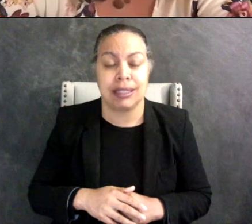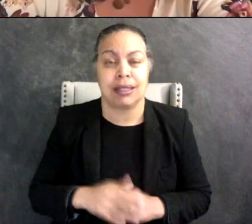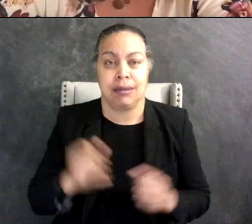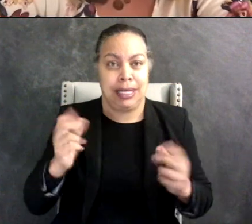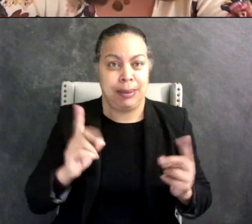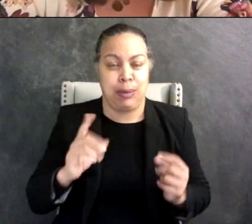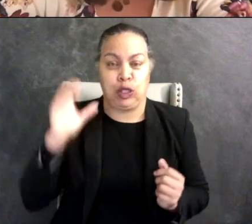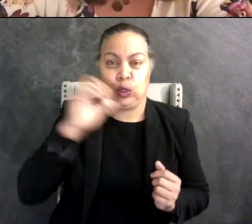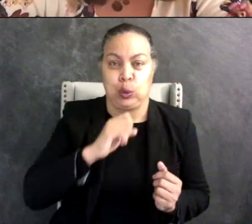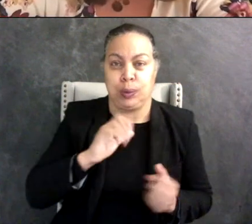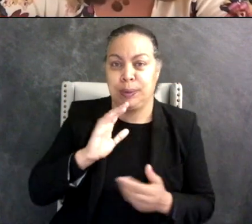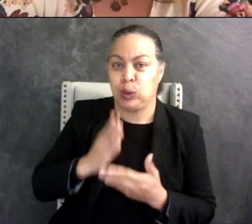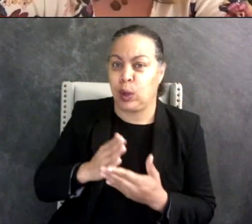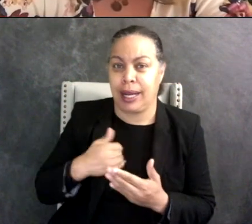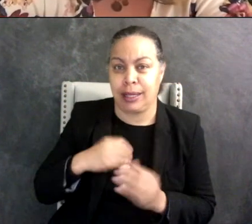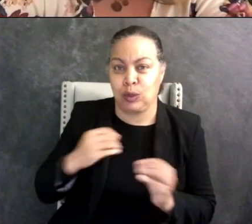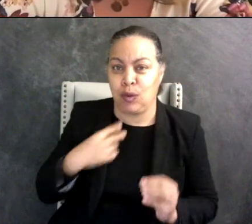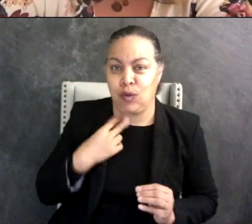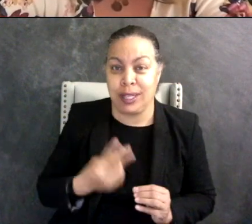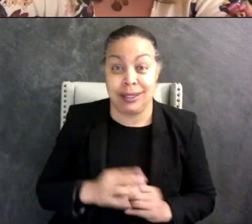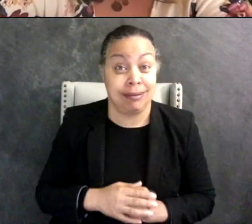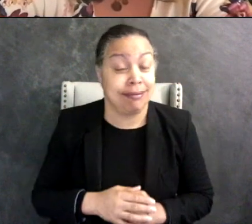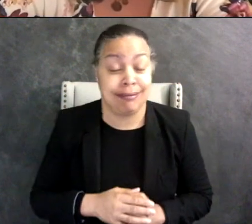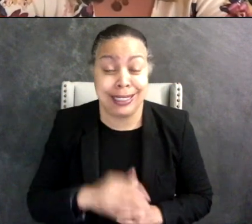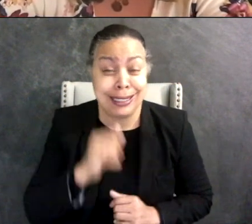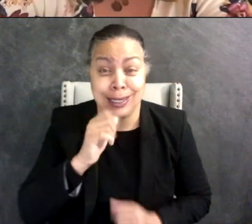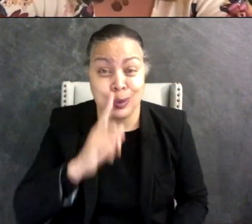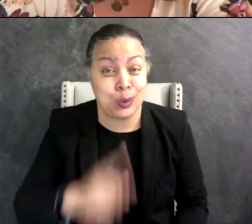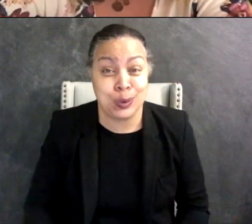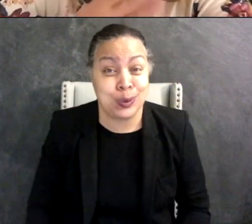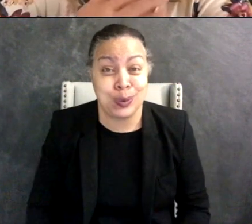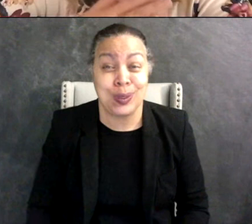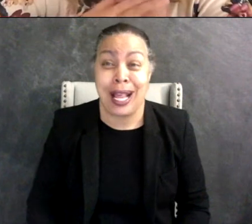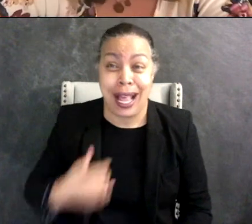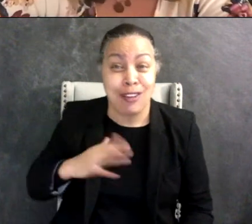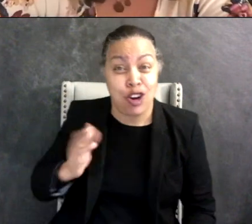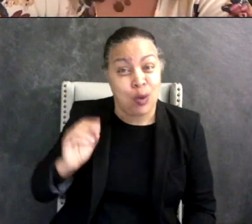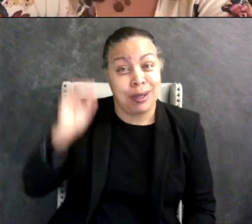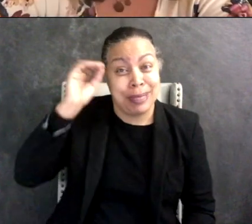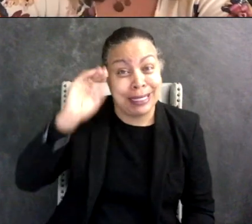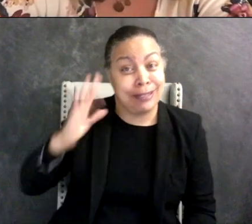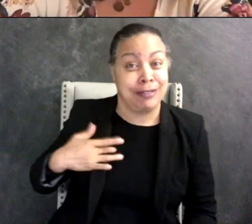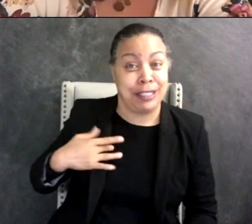might not have her own voice but that's not really the case and so same as you I always try to just